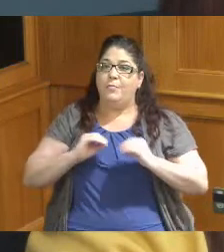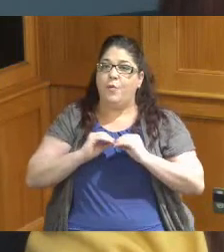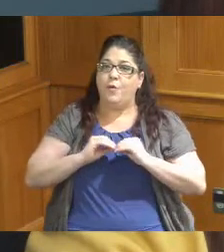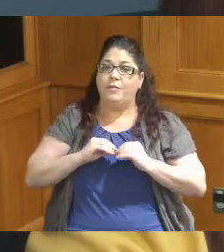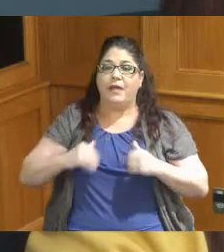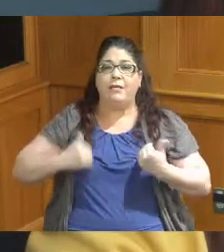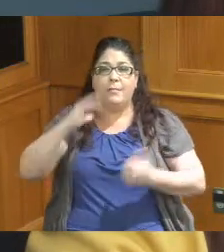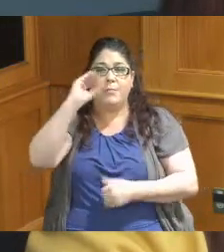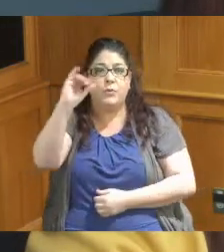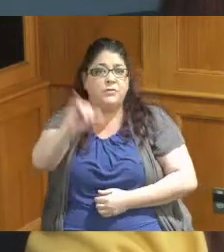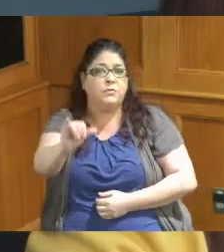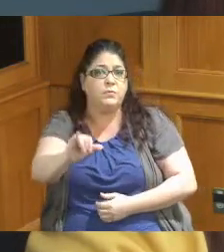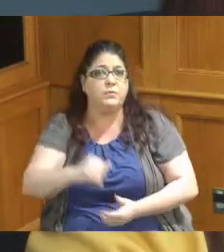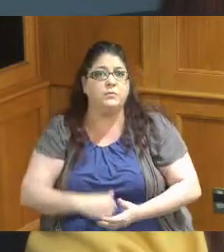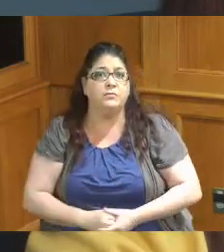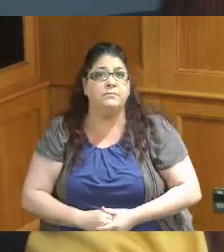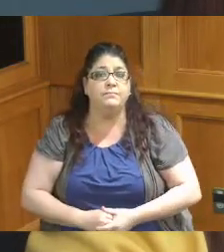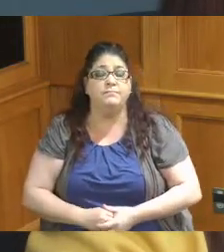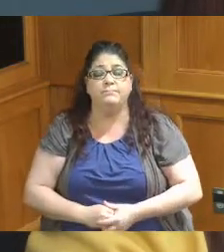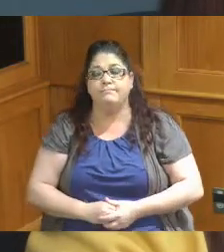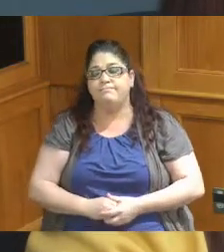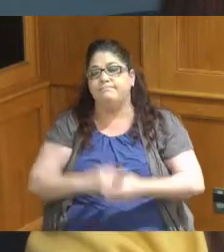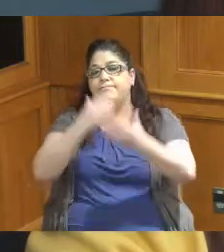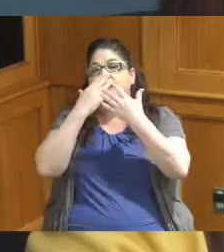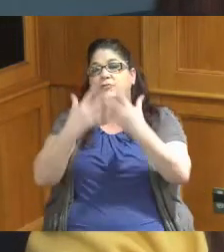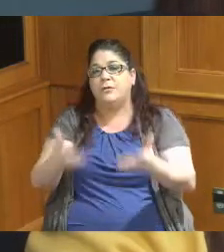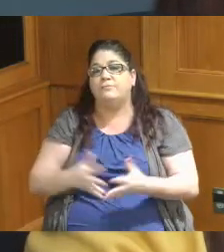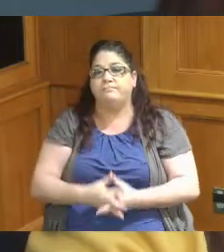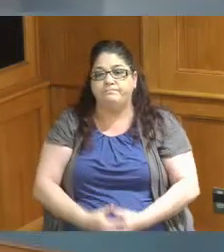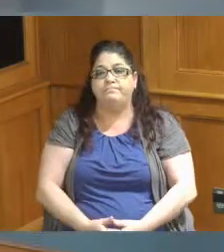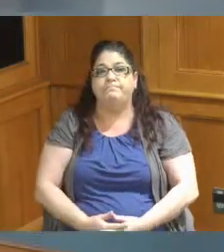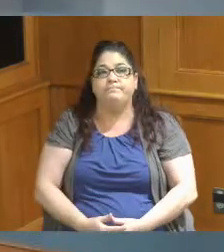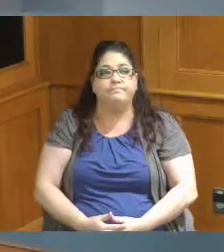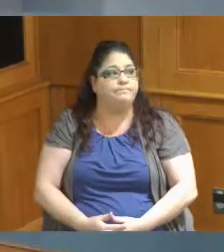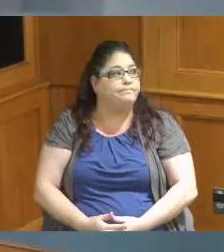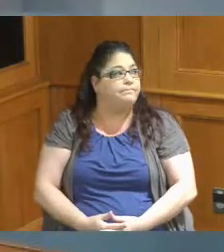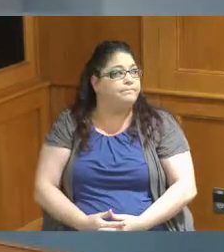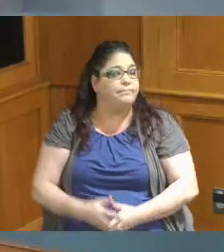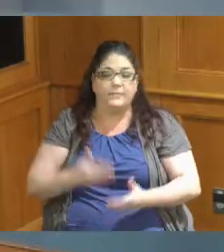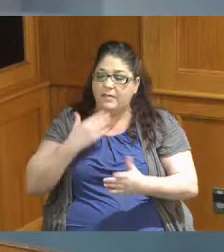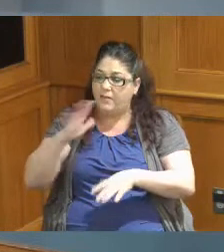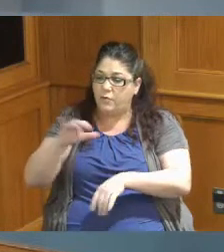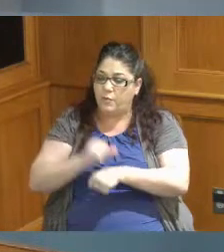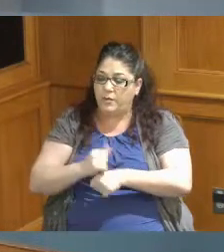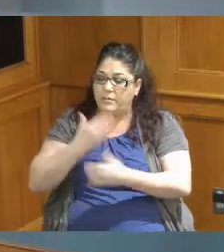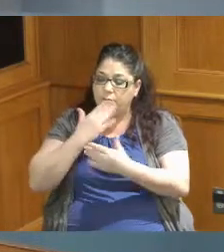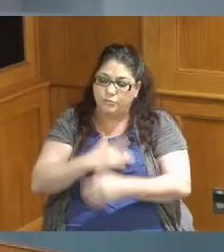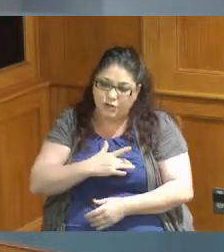so thank you so much for what you do thank you for all you do all right appreciate it thank you